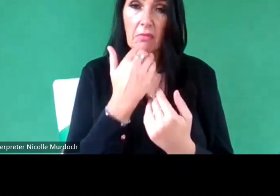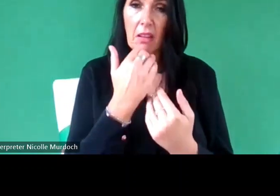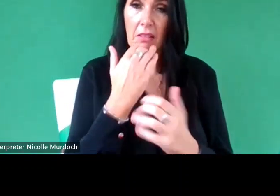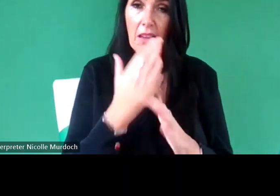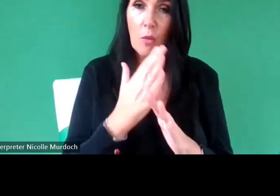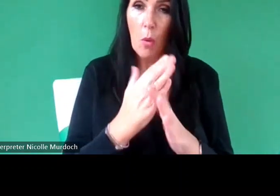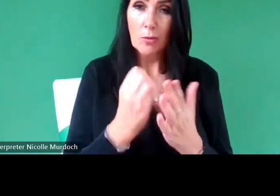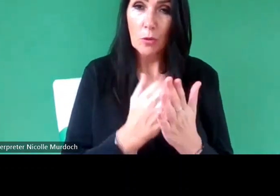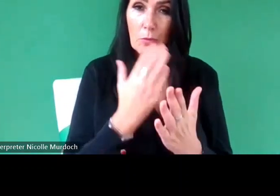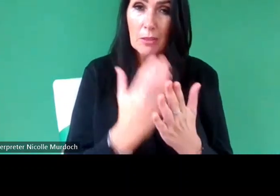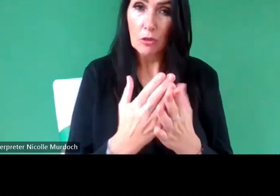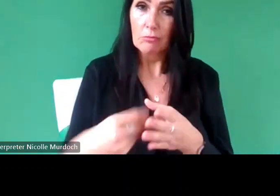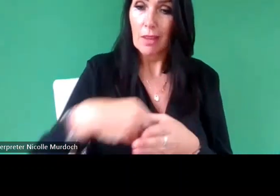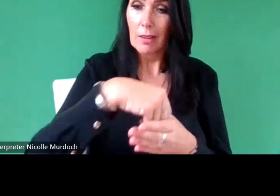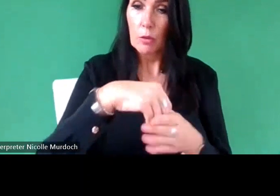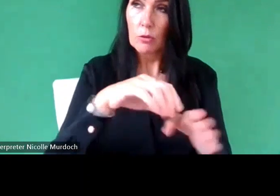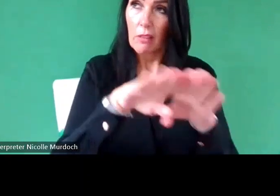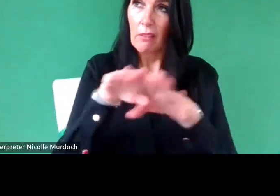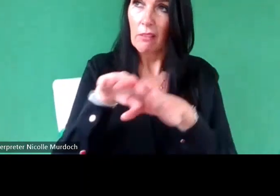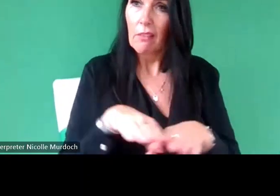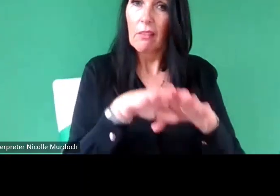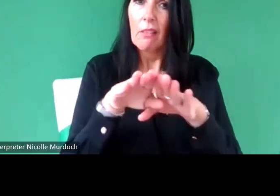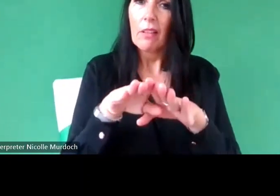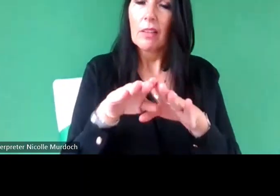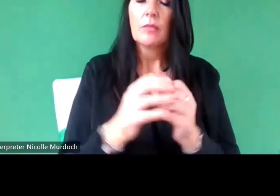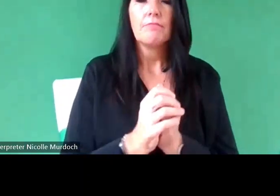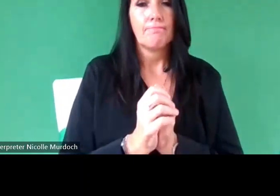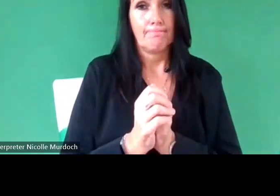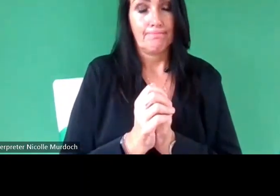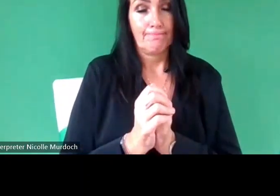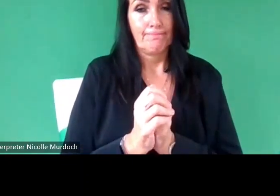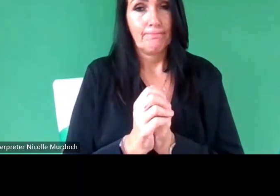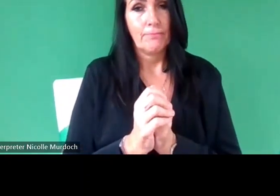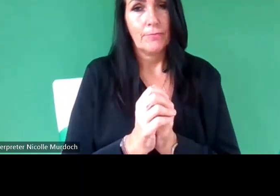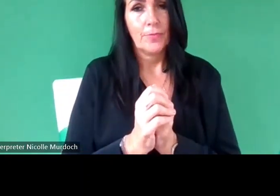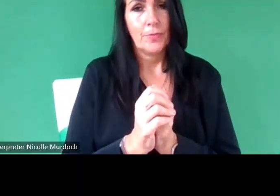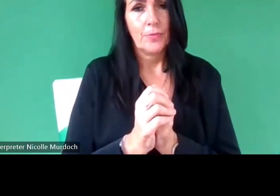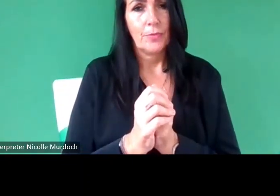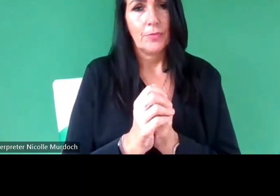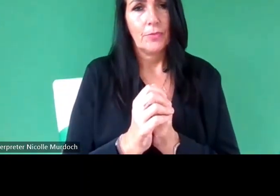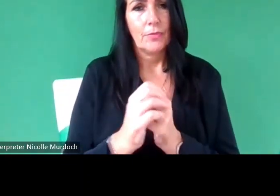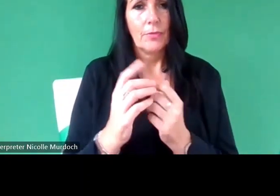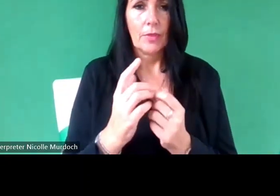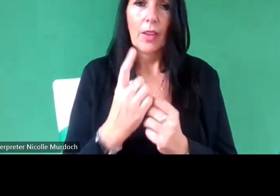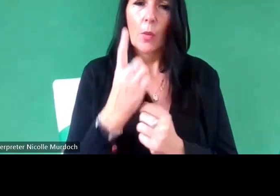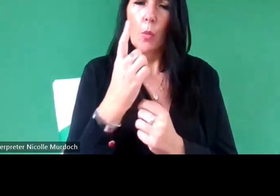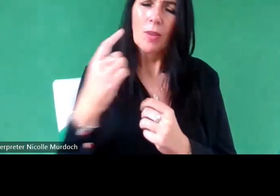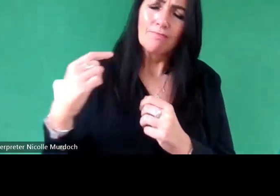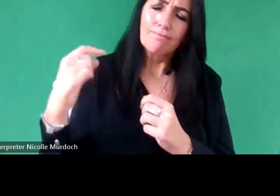so I guess if you can give us your answer and give us like one key action that you think would help